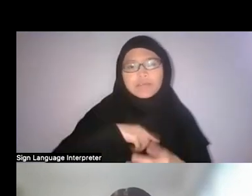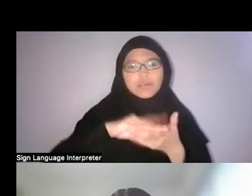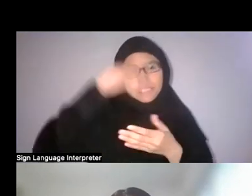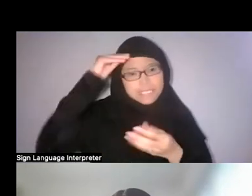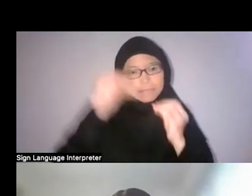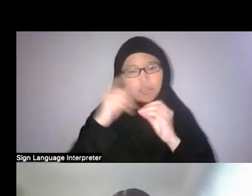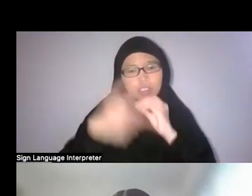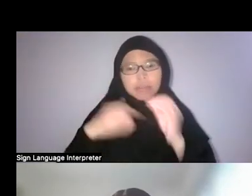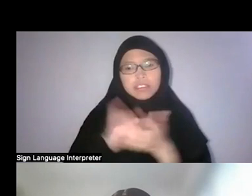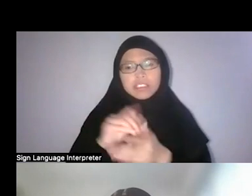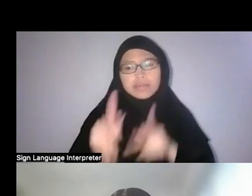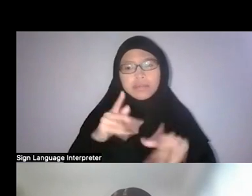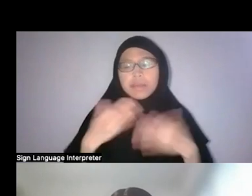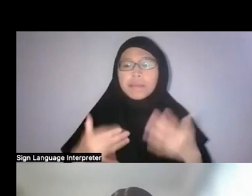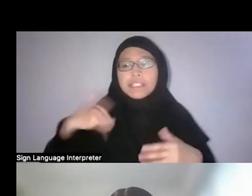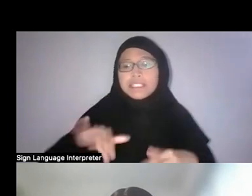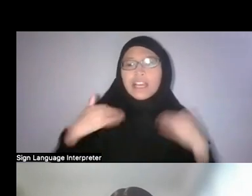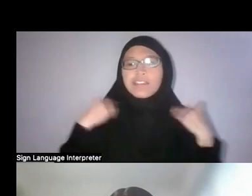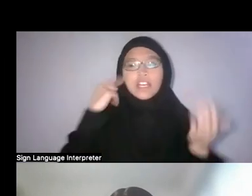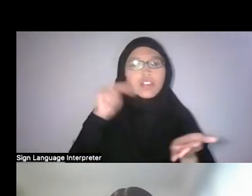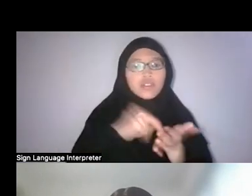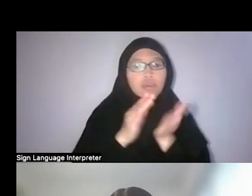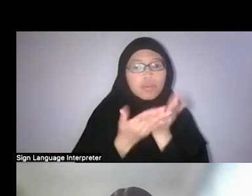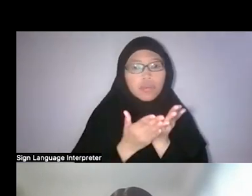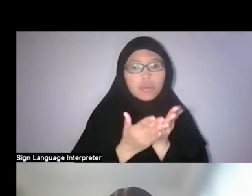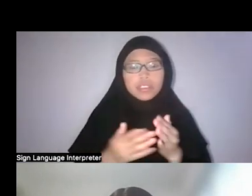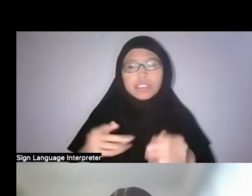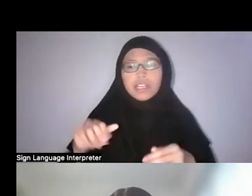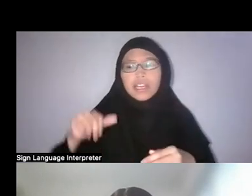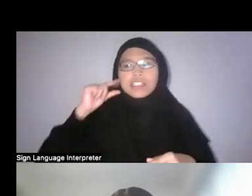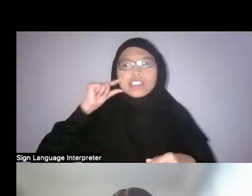And maybe they still have their notebooks kept by their grandsons and so on, so, I’ll be interested.